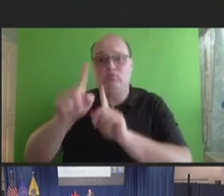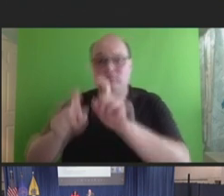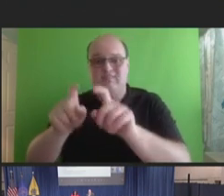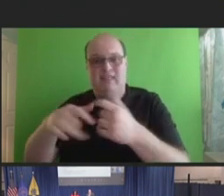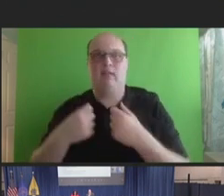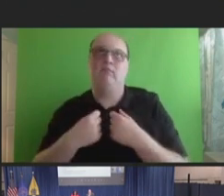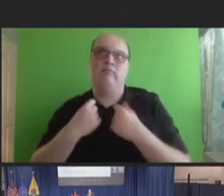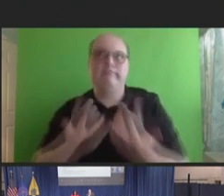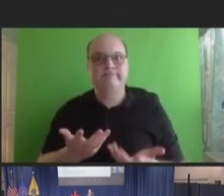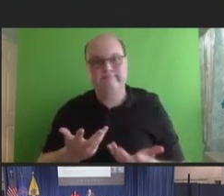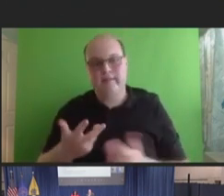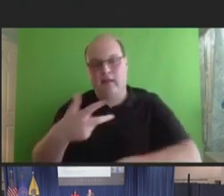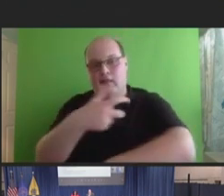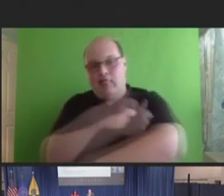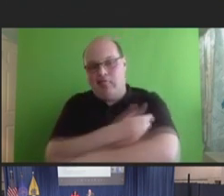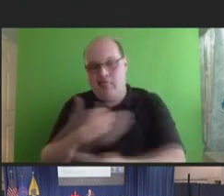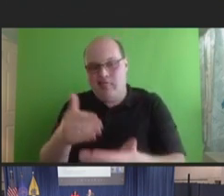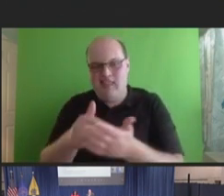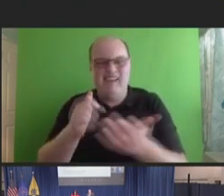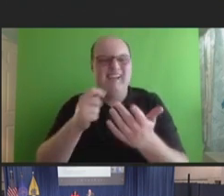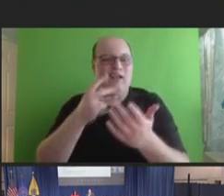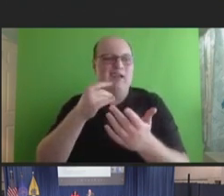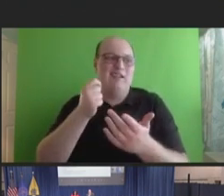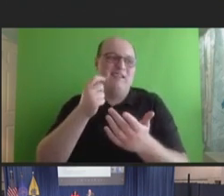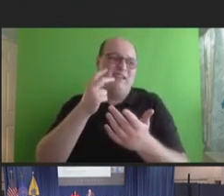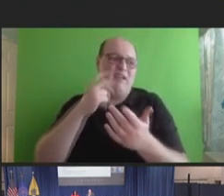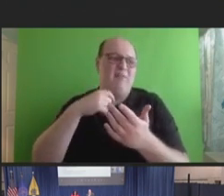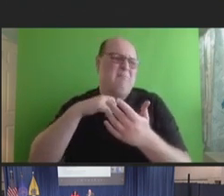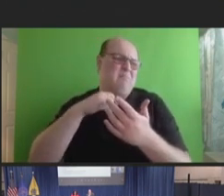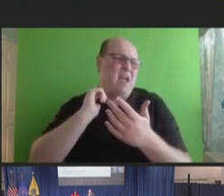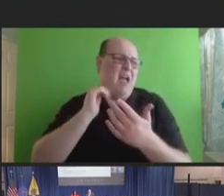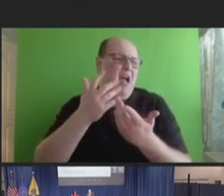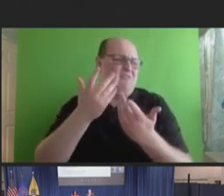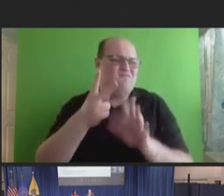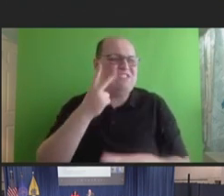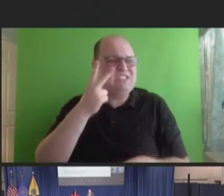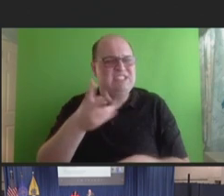thing I think has -- I've seen it kind of in the past, but it's definitely more so now